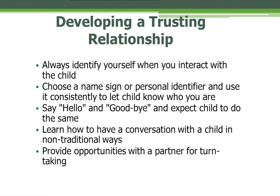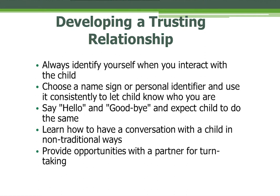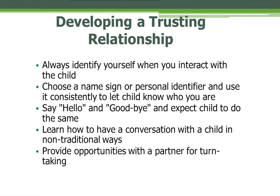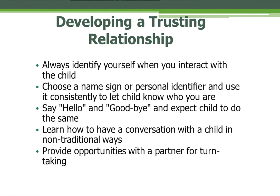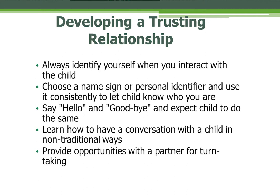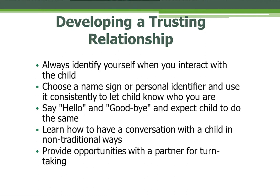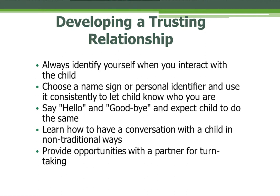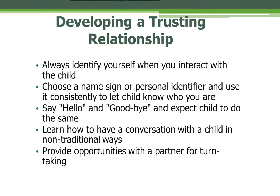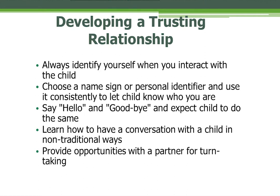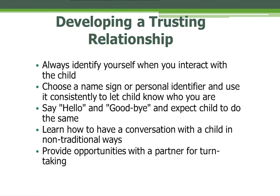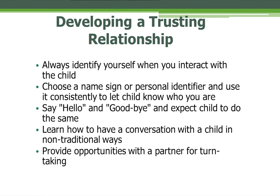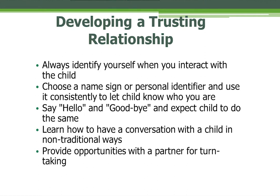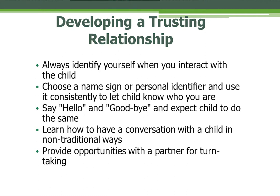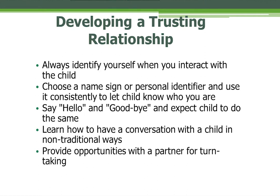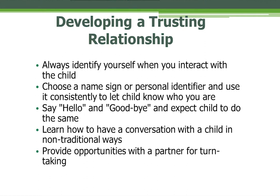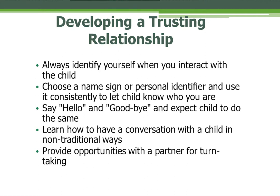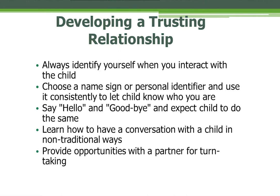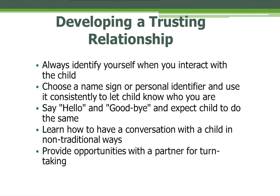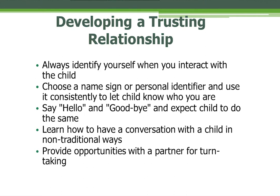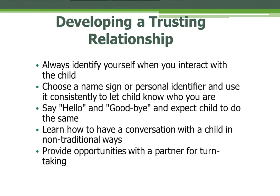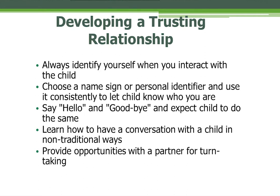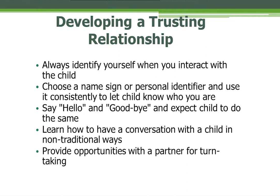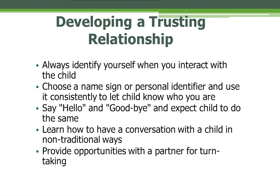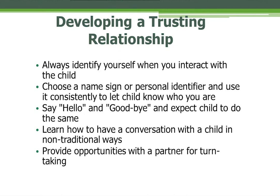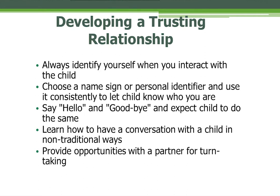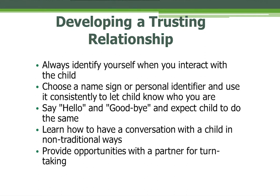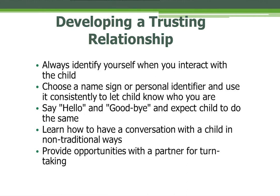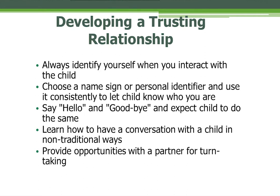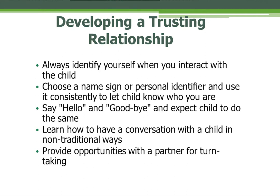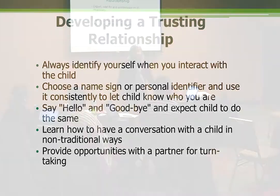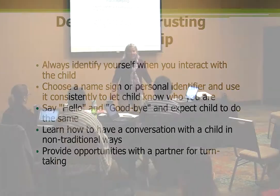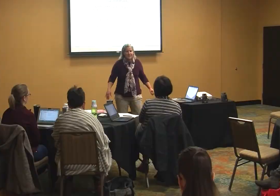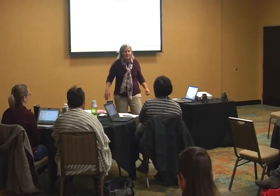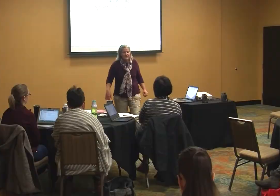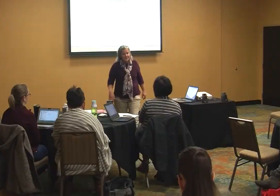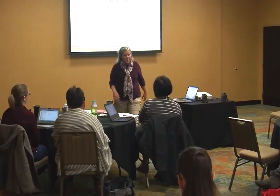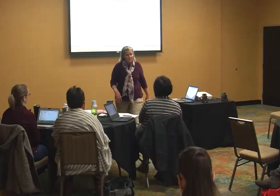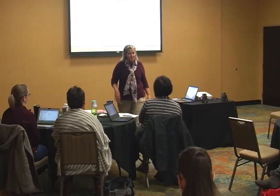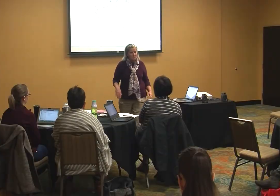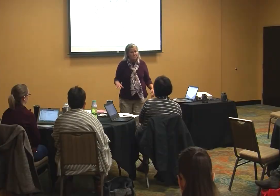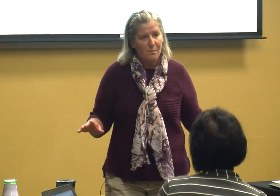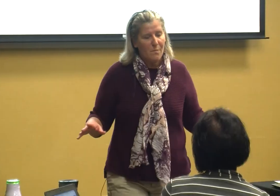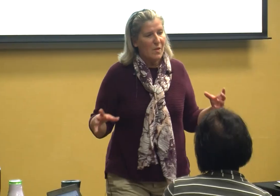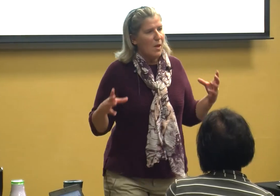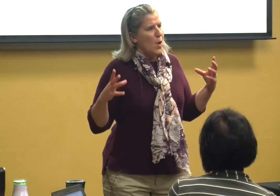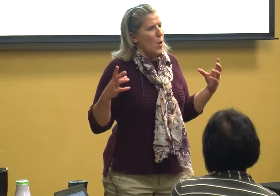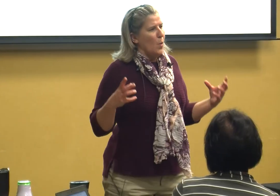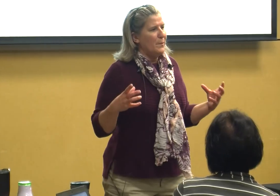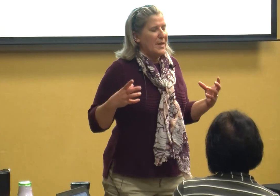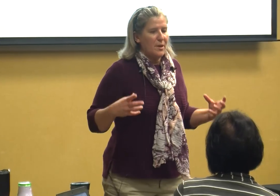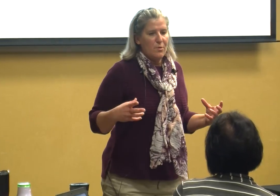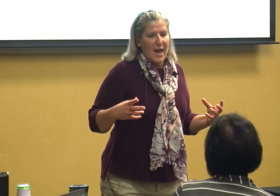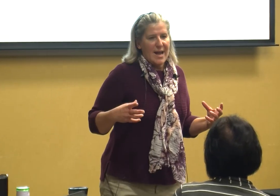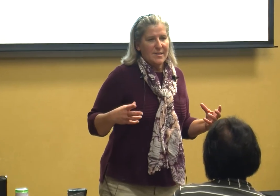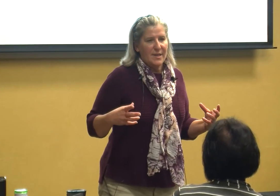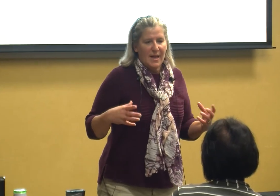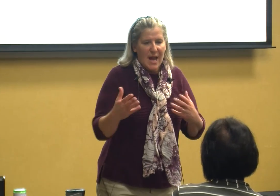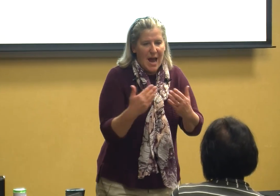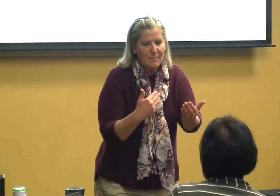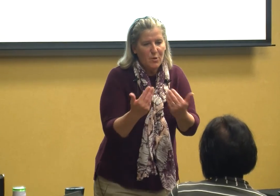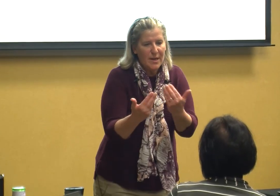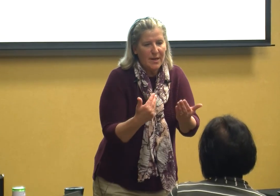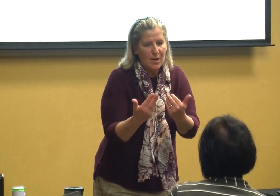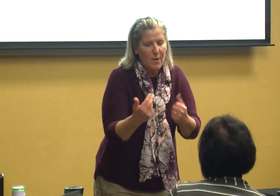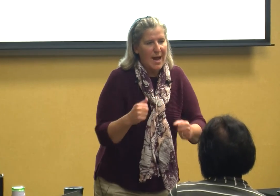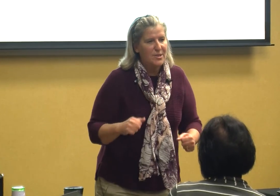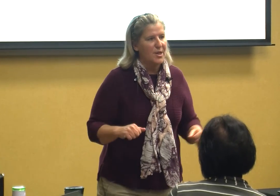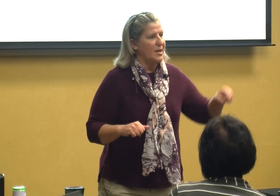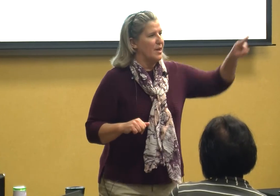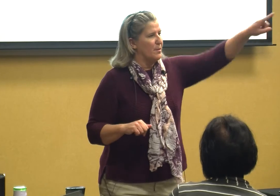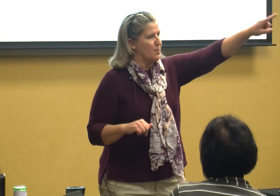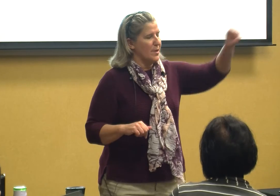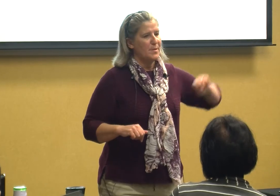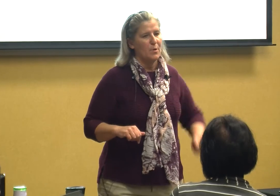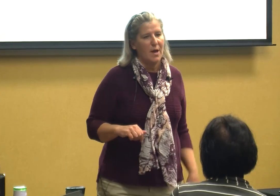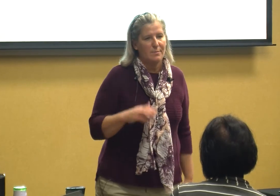doing and I probably yep yep yep okay so when we do that I'm doing an interaction principle comes